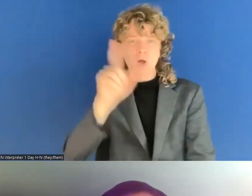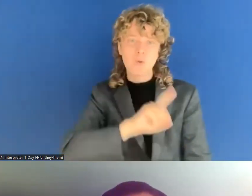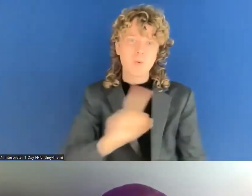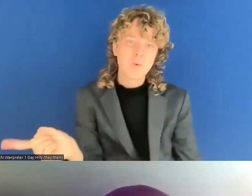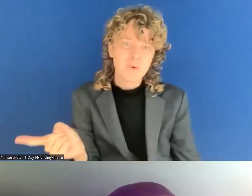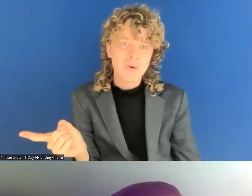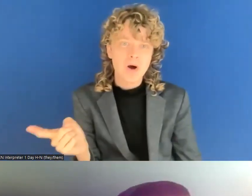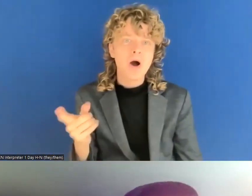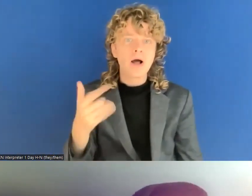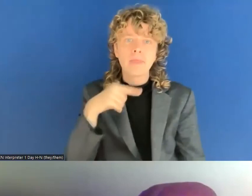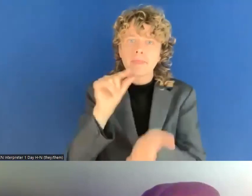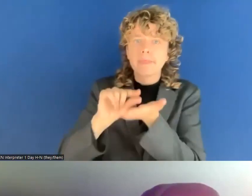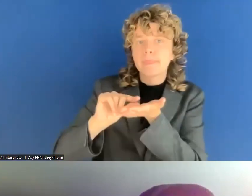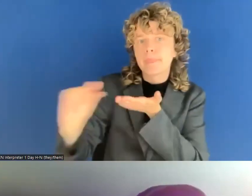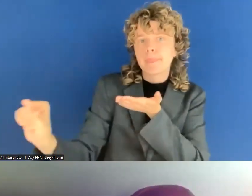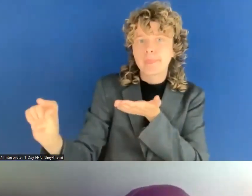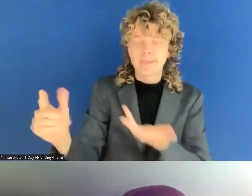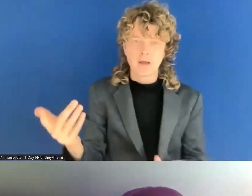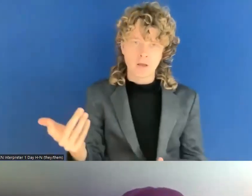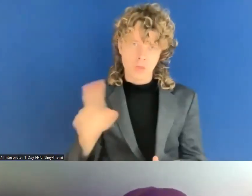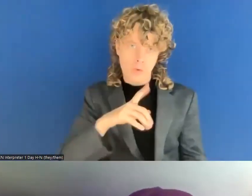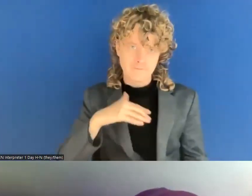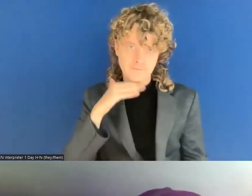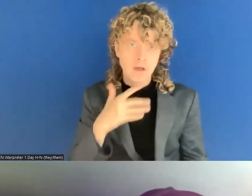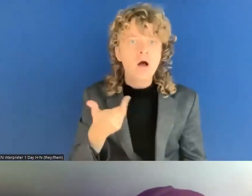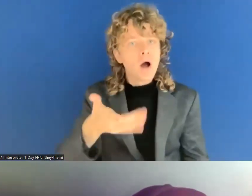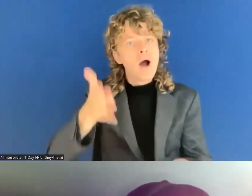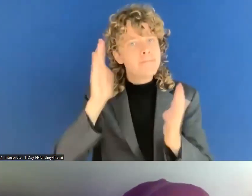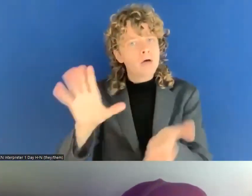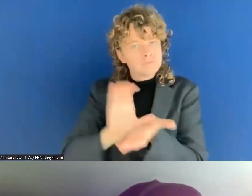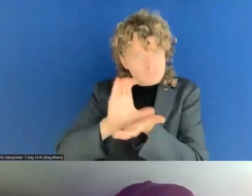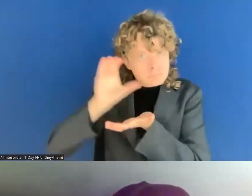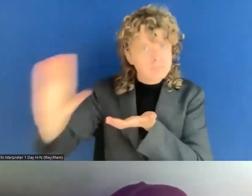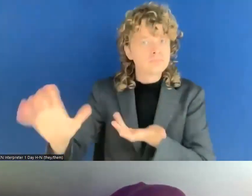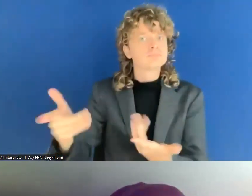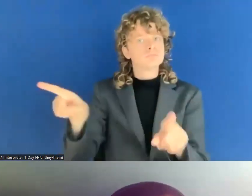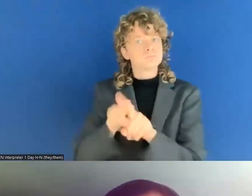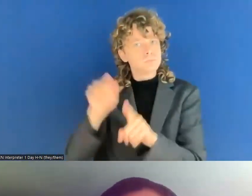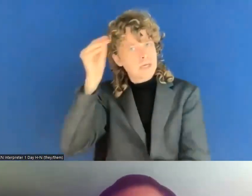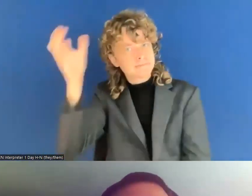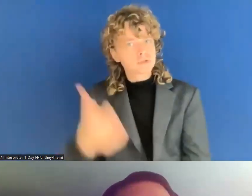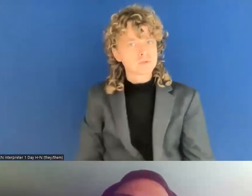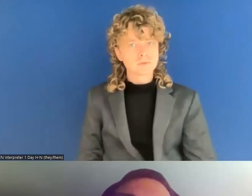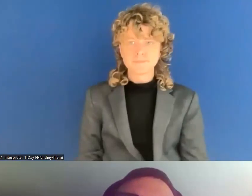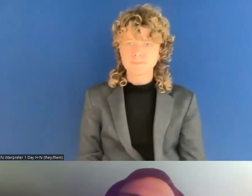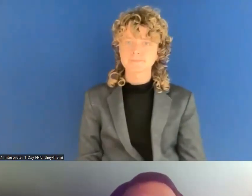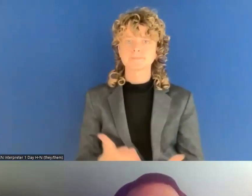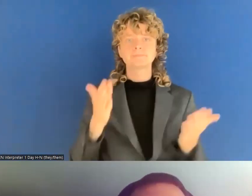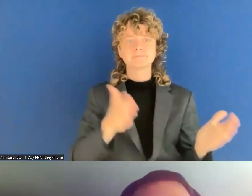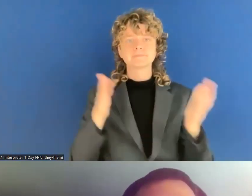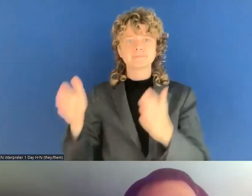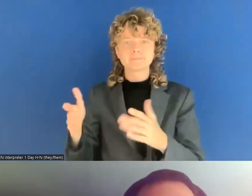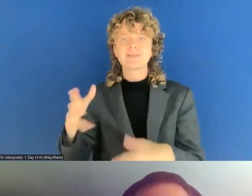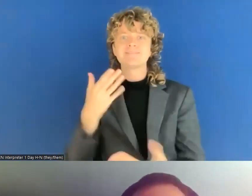So we got a question about the standards that you mentioned, Alejandro, so it's the EN301459,